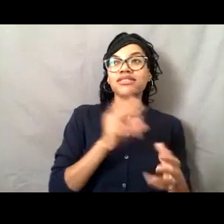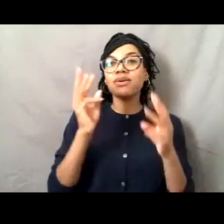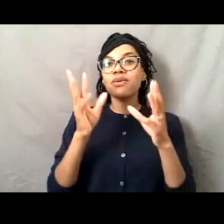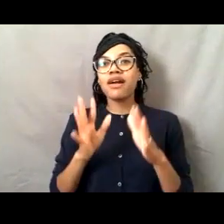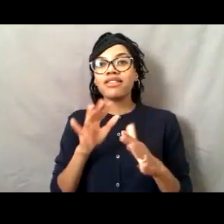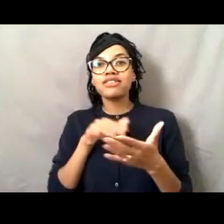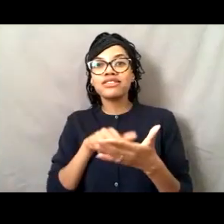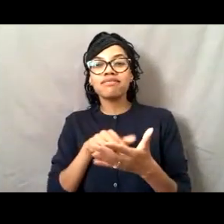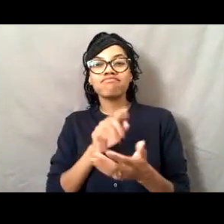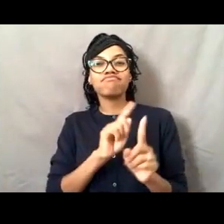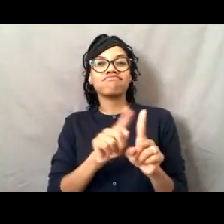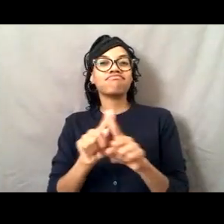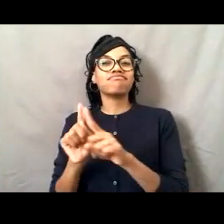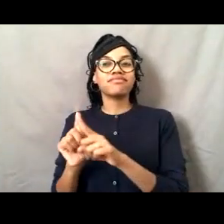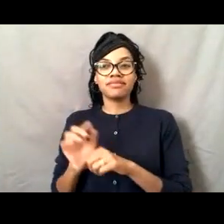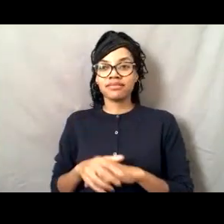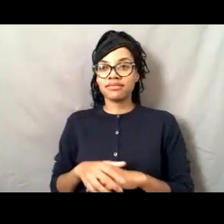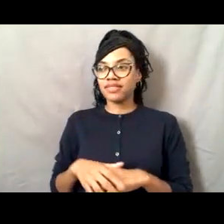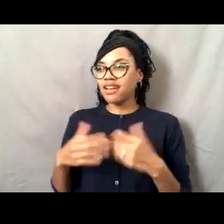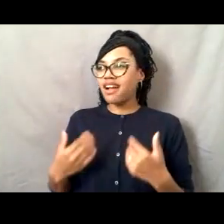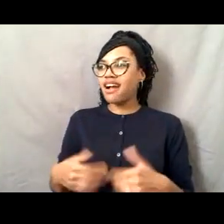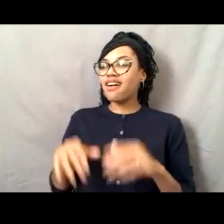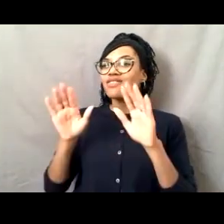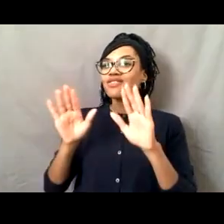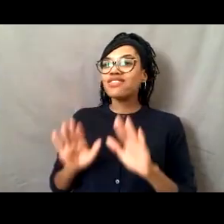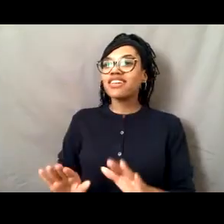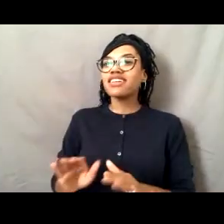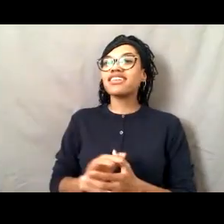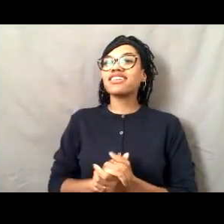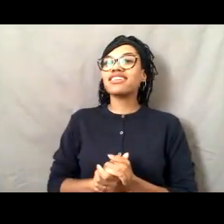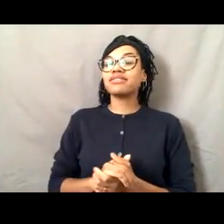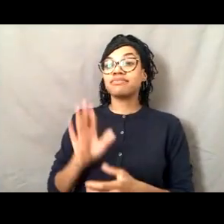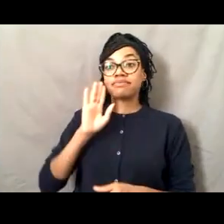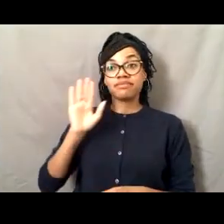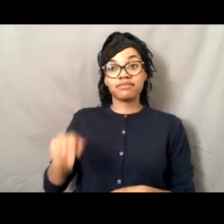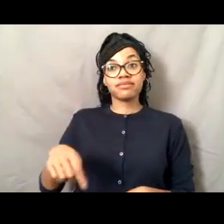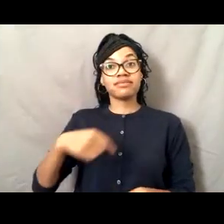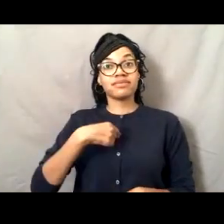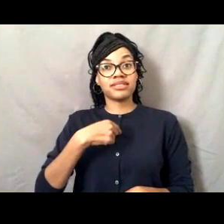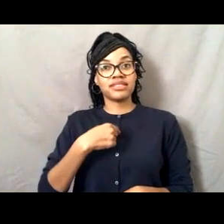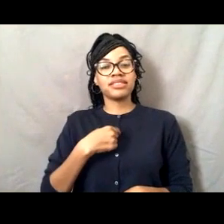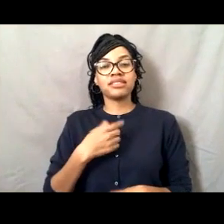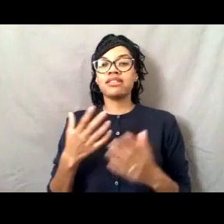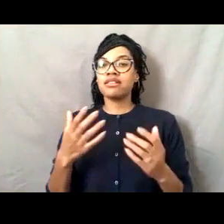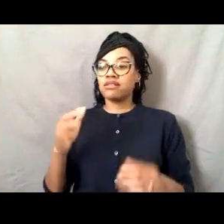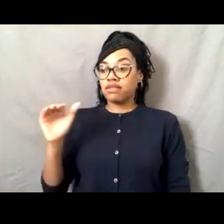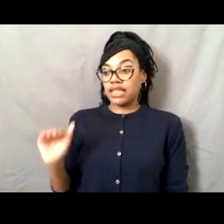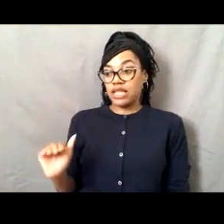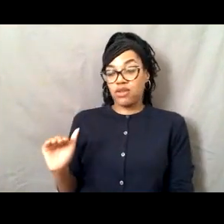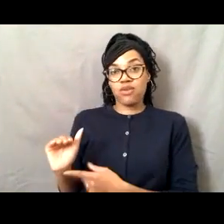And the reason why I ask is I knew that I wanted to be a veterinarian from a very young age.